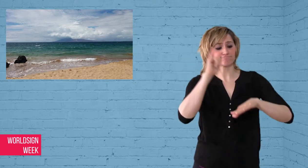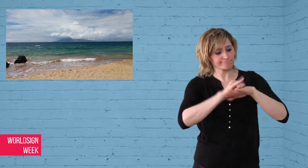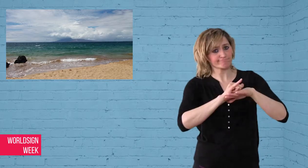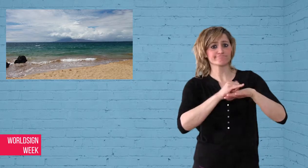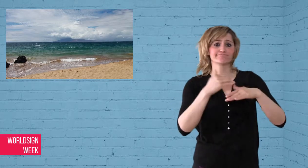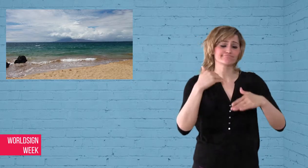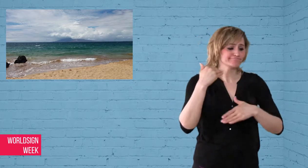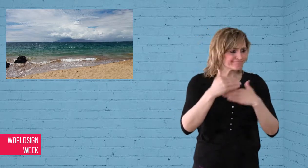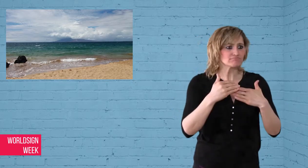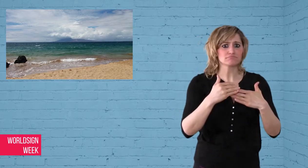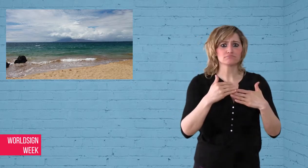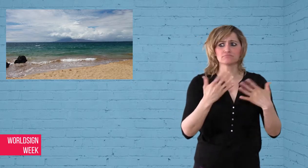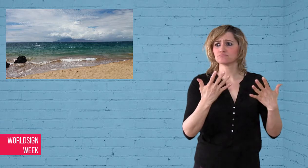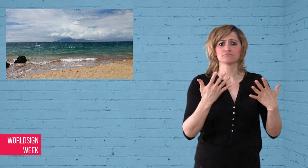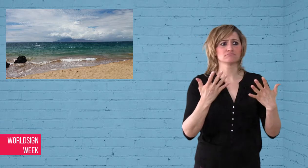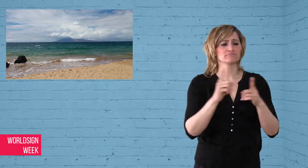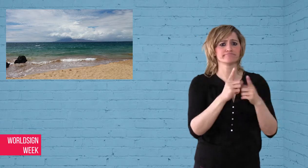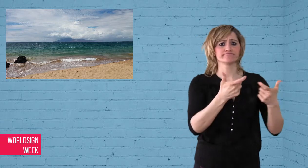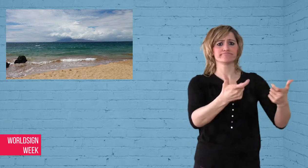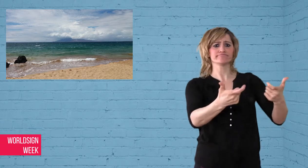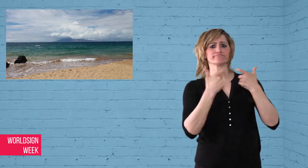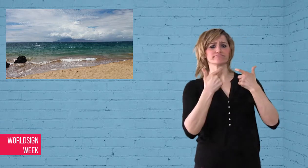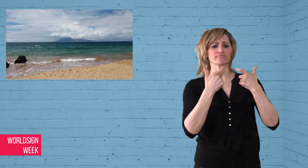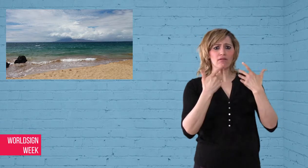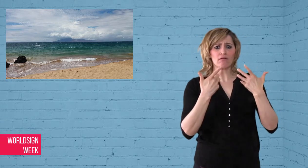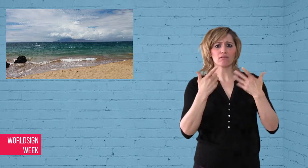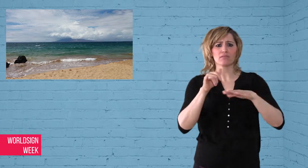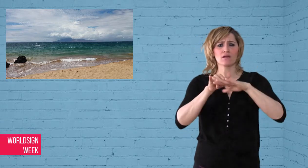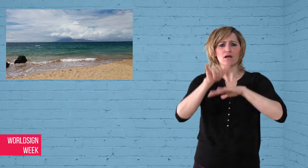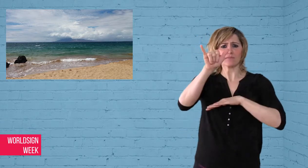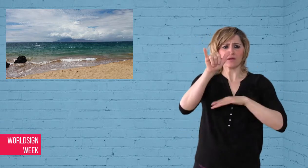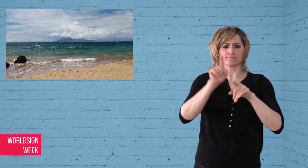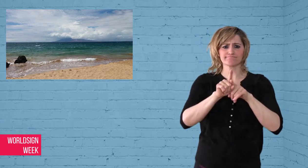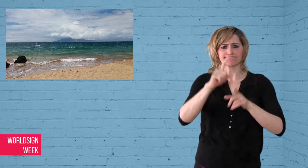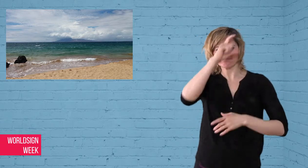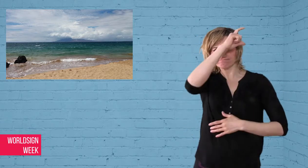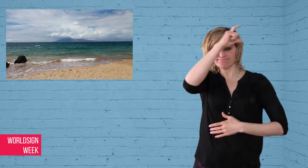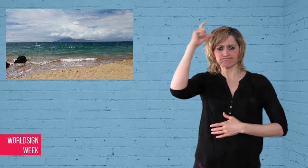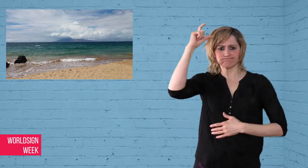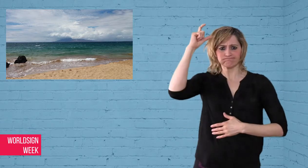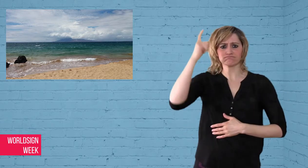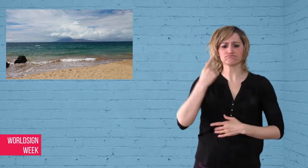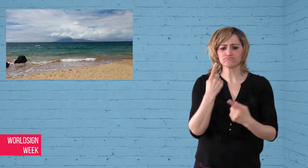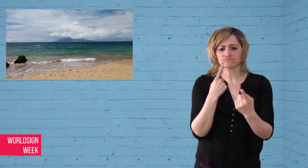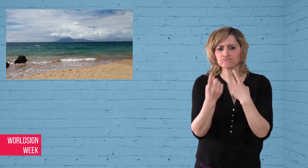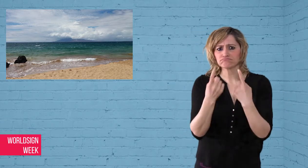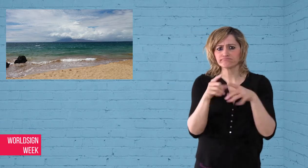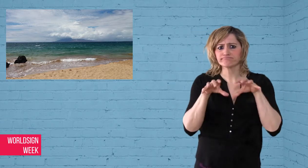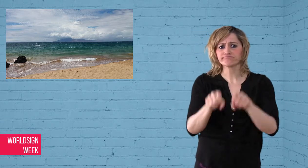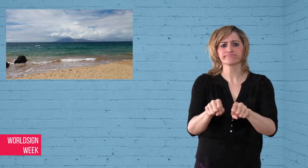She requested a sign language